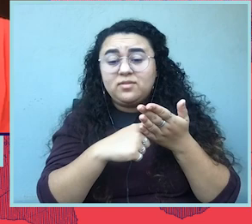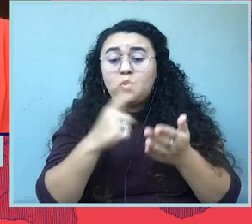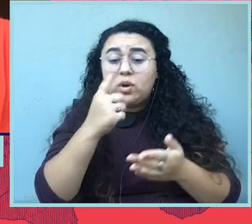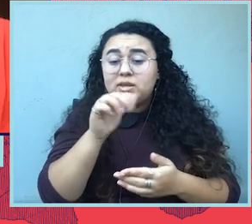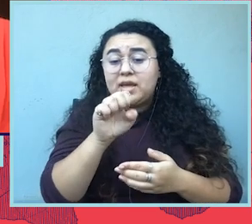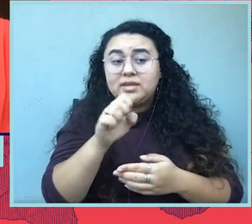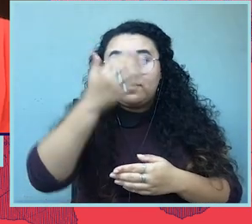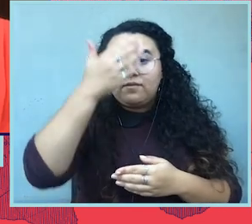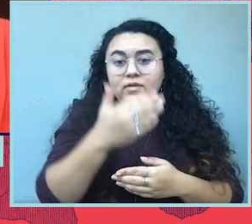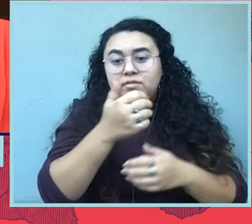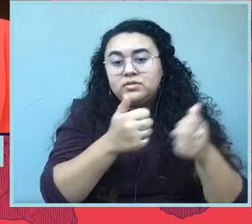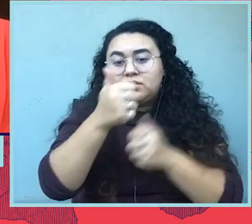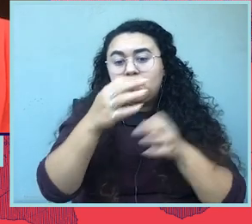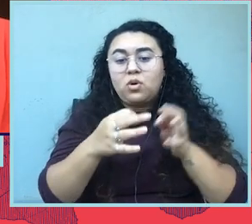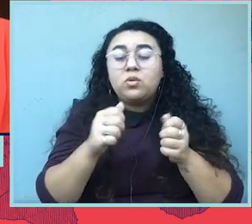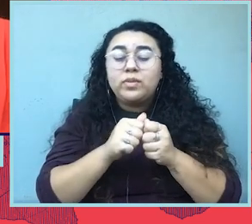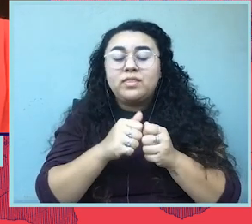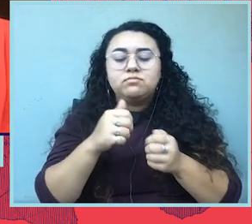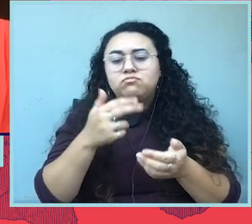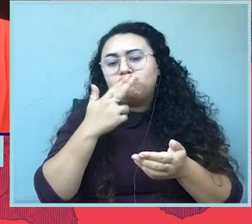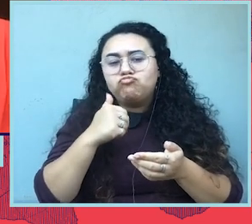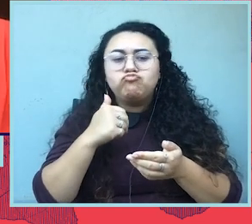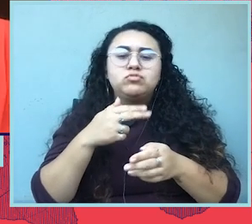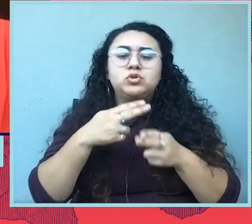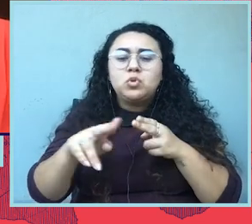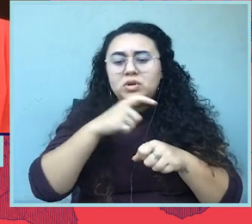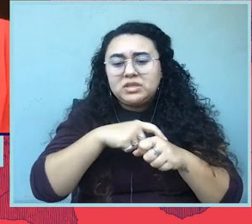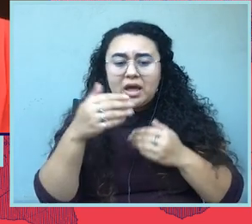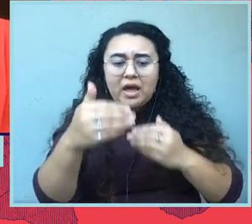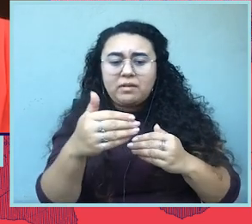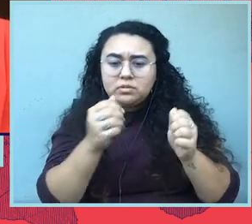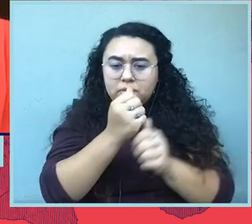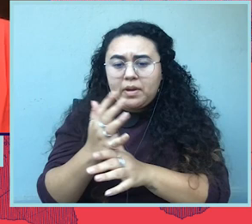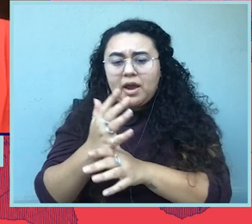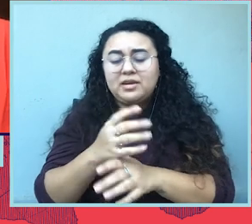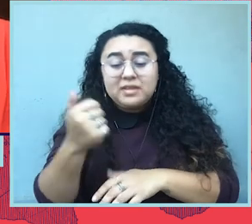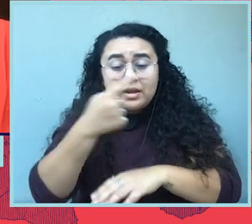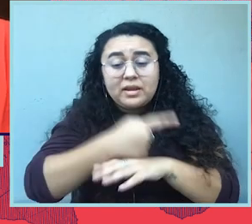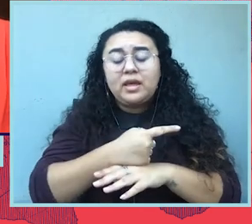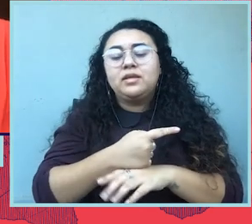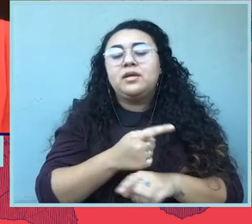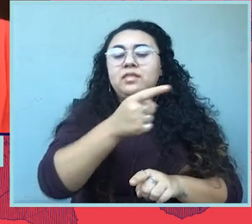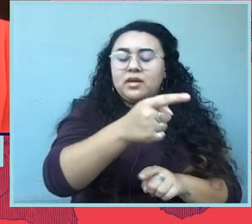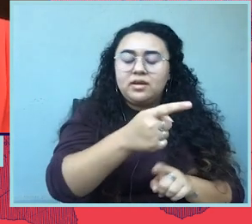Can you tell us a bit about the hearing? And along with the other abortion cases this term, including one from Kentucky and another